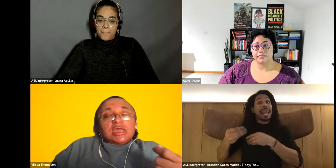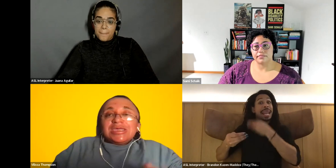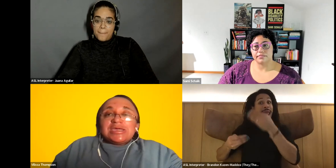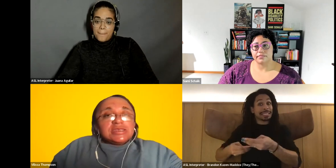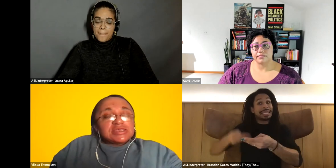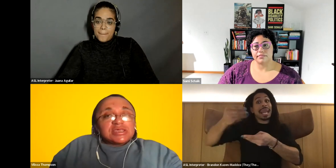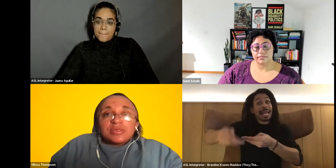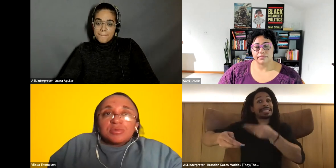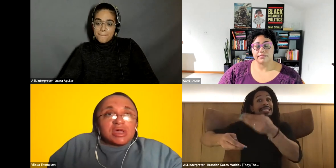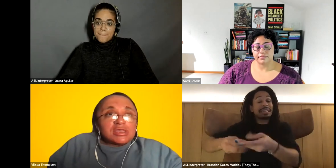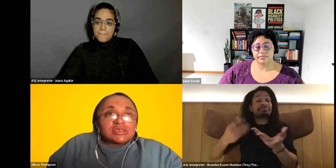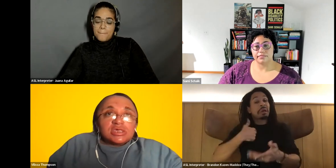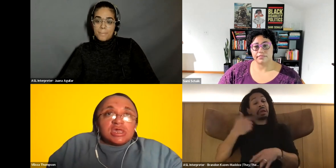Vilissa Thompson: getting it together. But